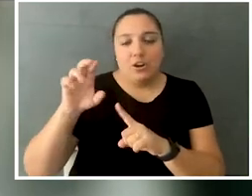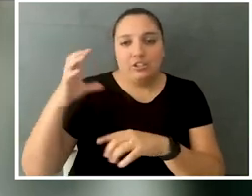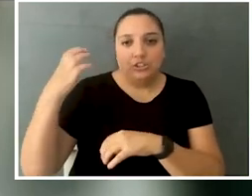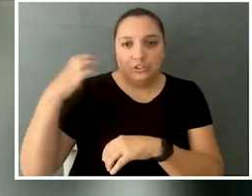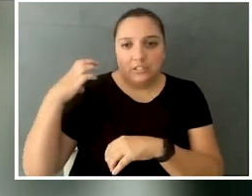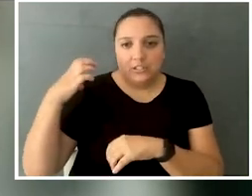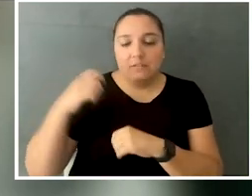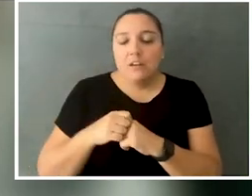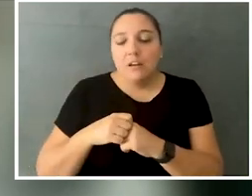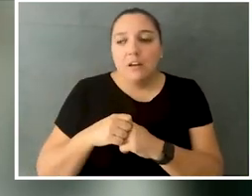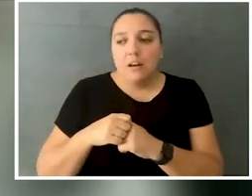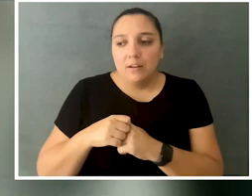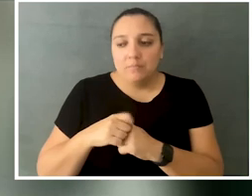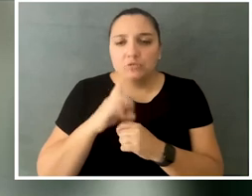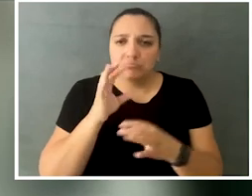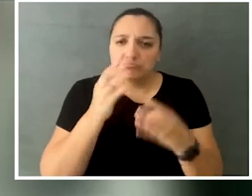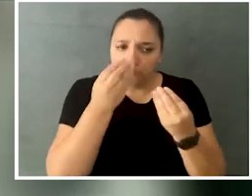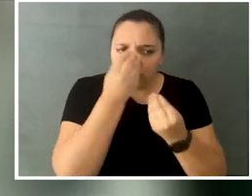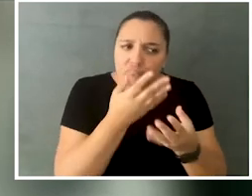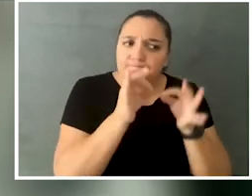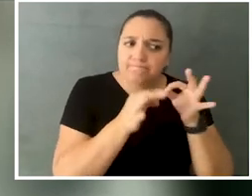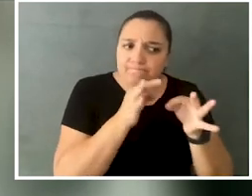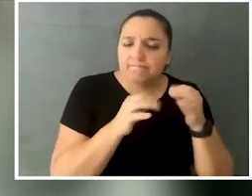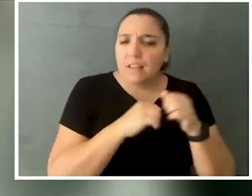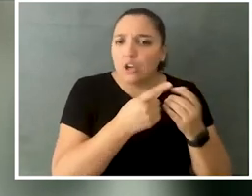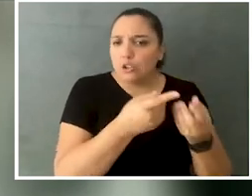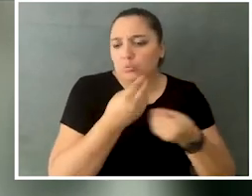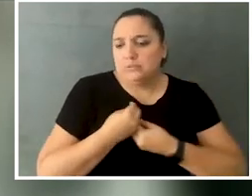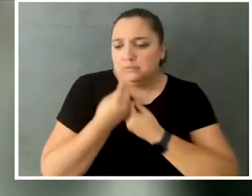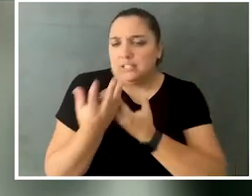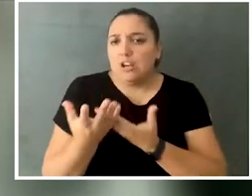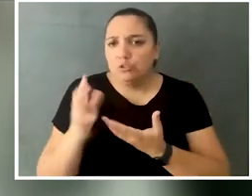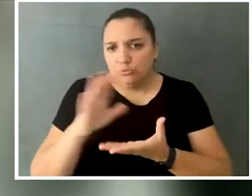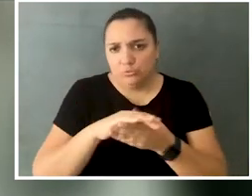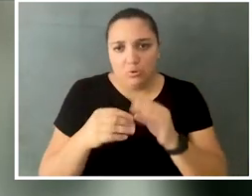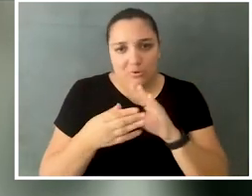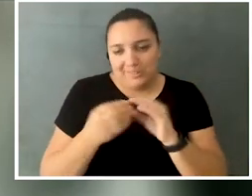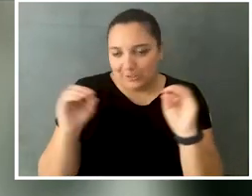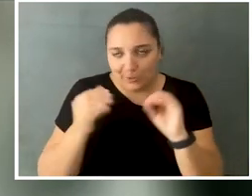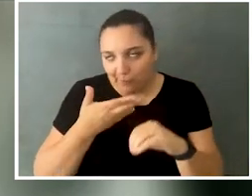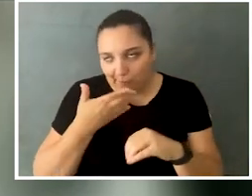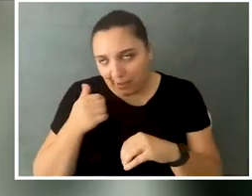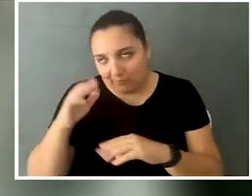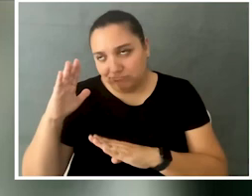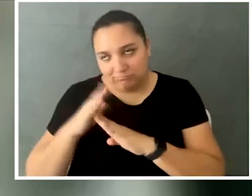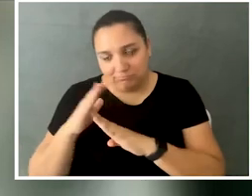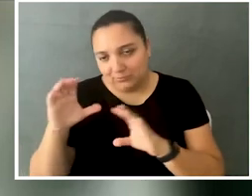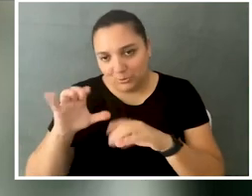So, to sort of teach them how to tell their stories, which is, you know, I can't really think of anyone better to do that, you know?